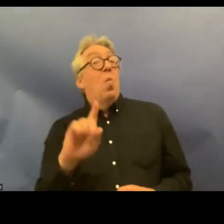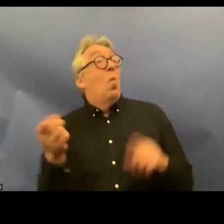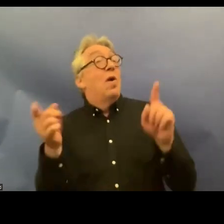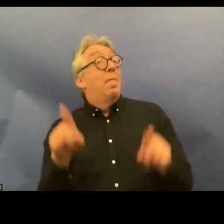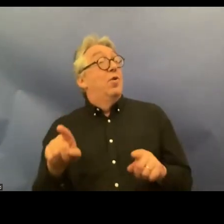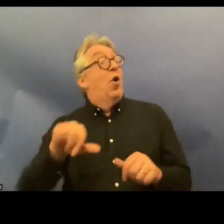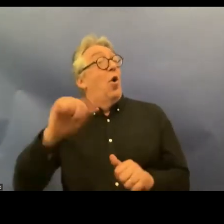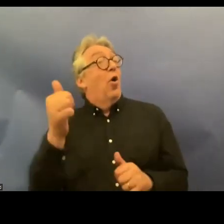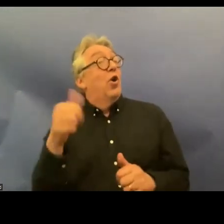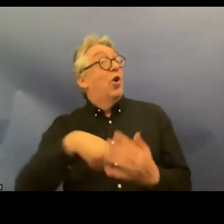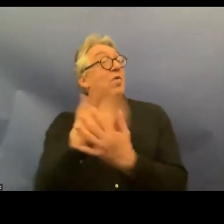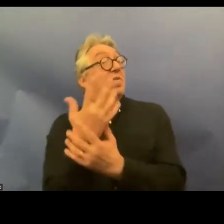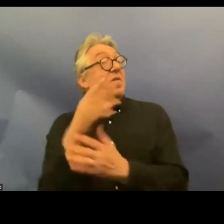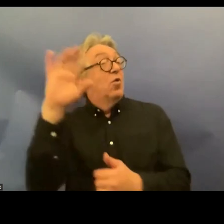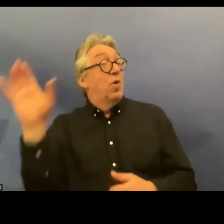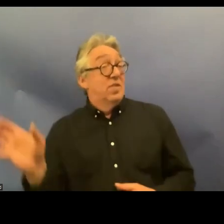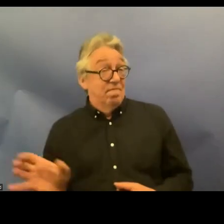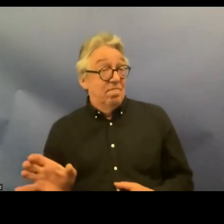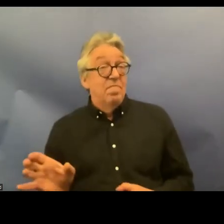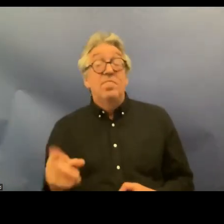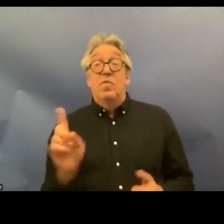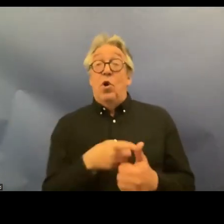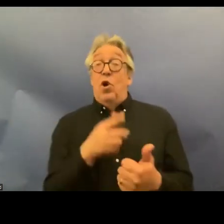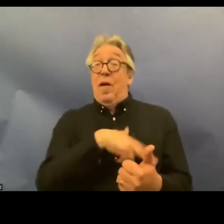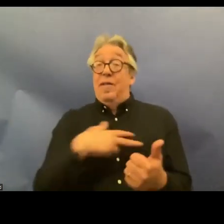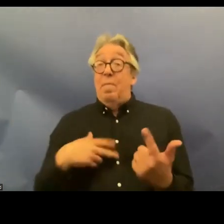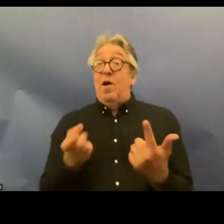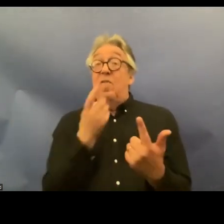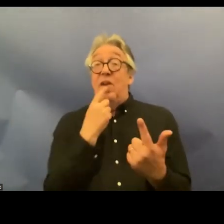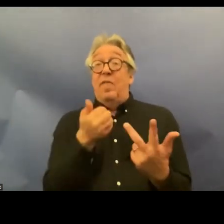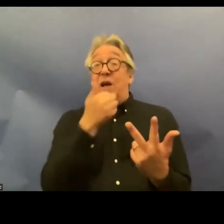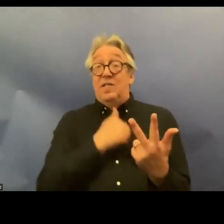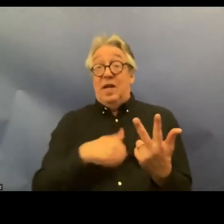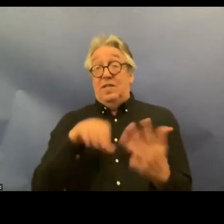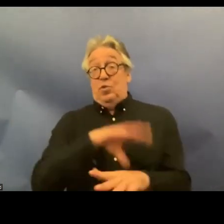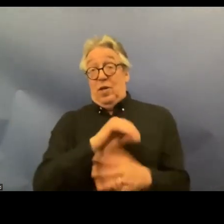countries so we're going to hear from Denmark Finland Iceland and Sweden very